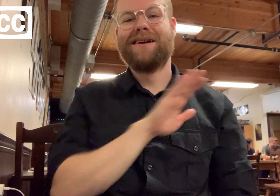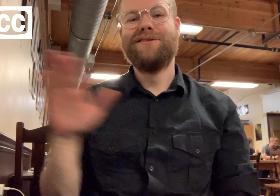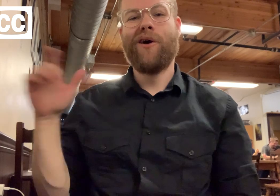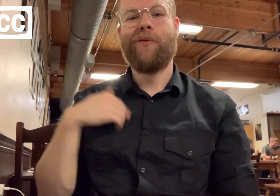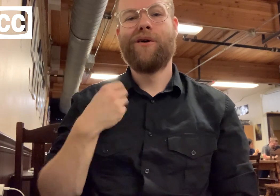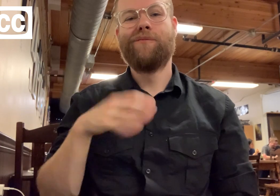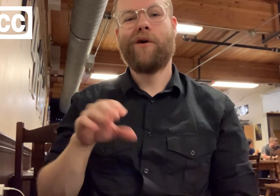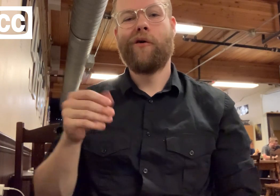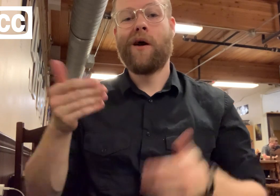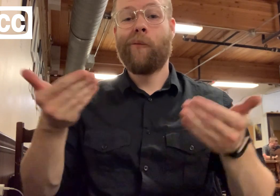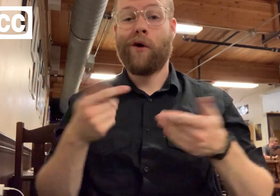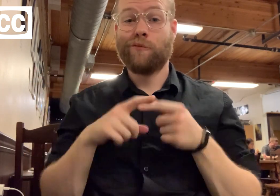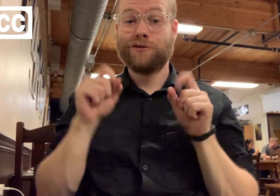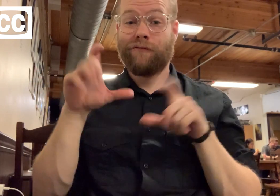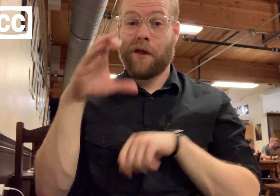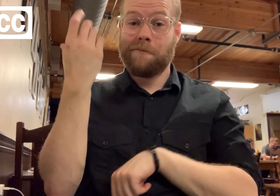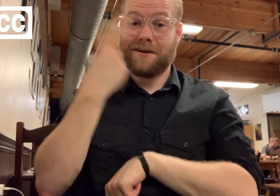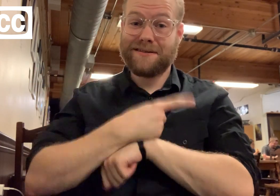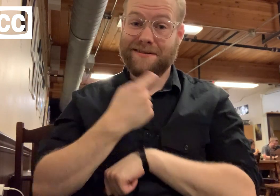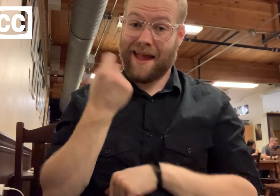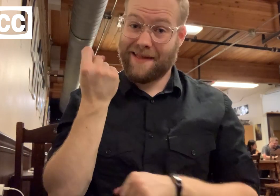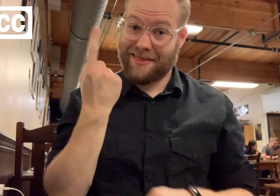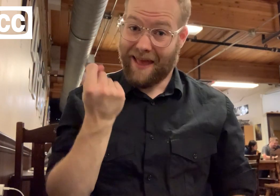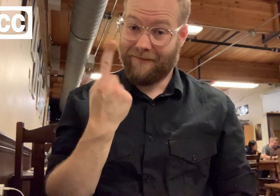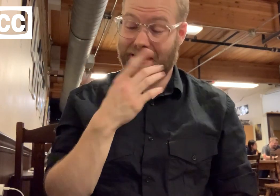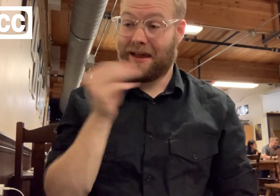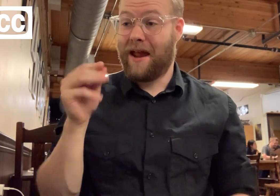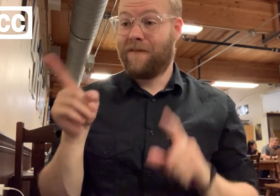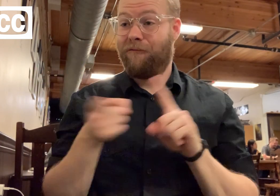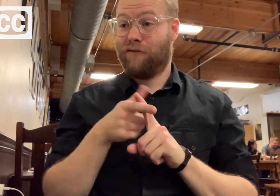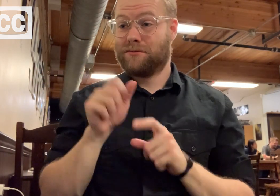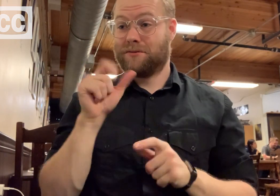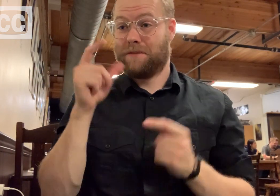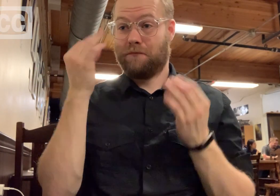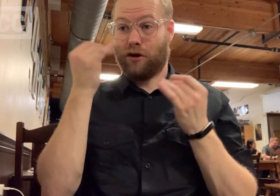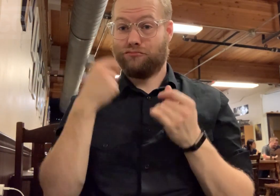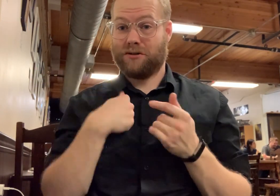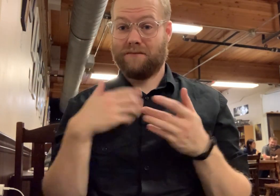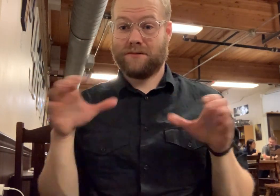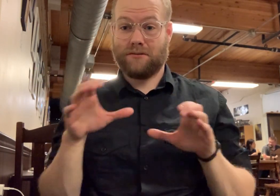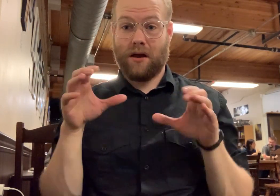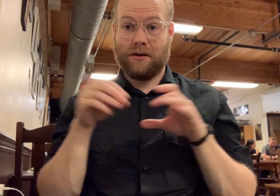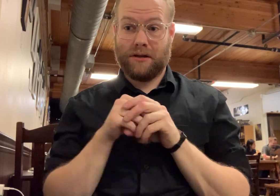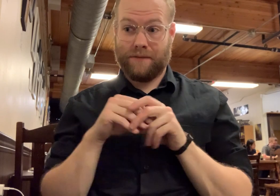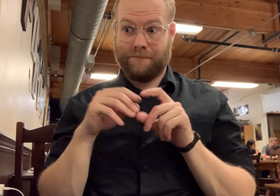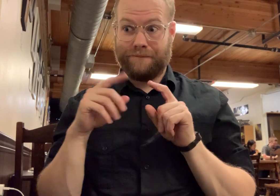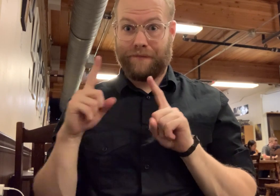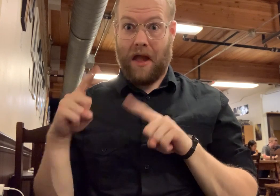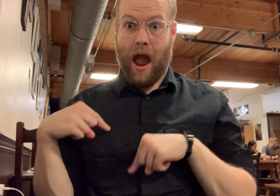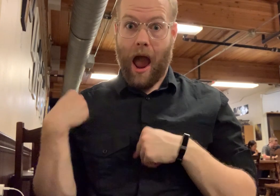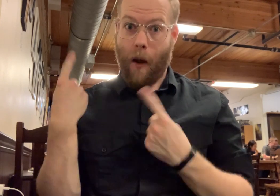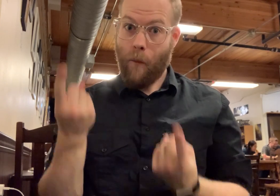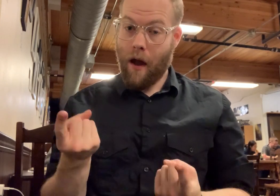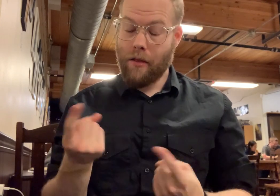Hello, I'm Rogan and welcome to Vlogmas day 11, and the first ASL Ponderings I've done in a while.